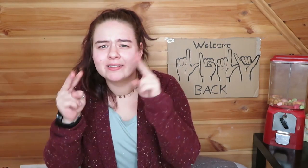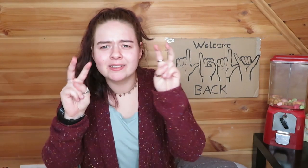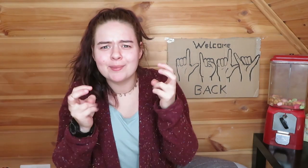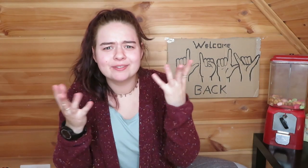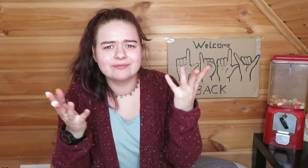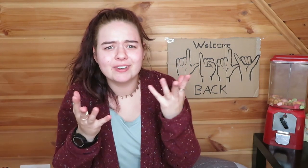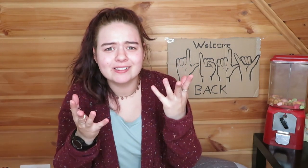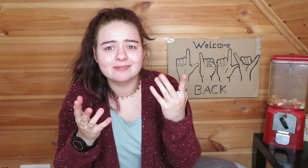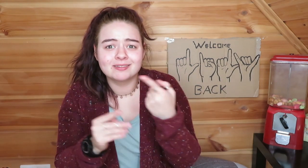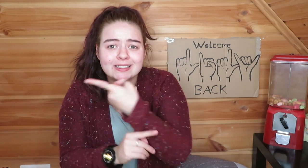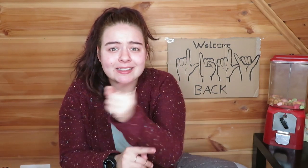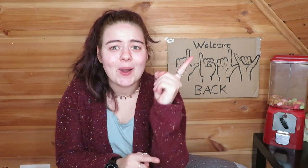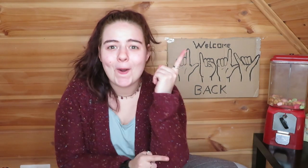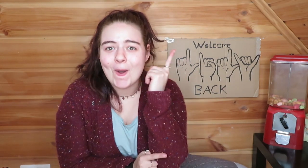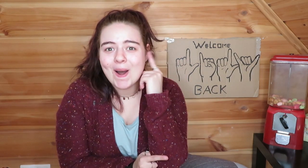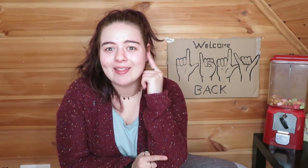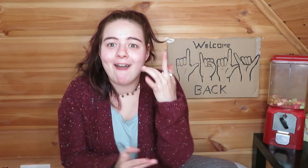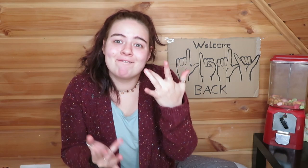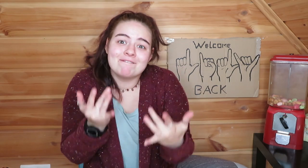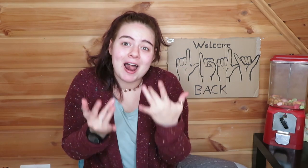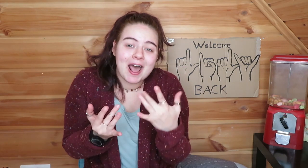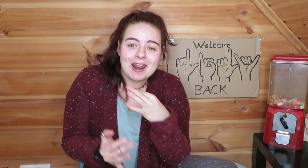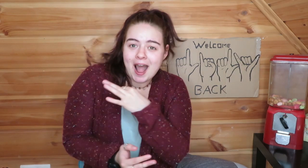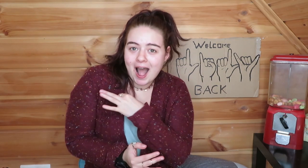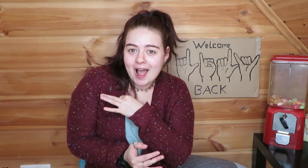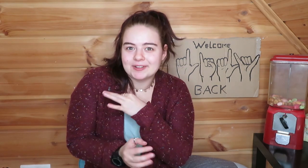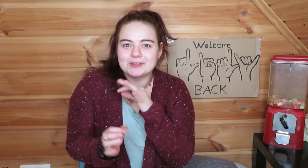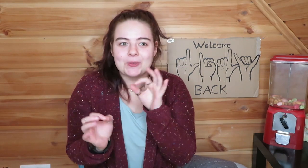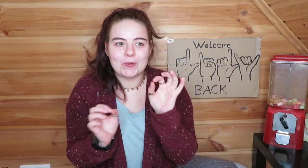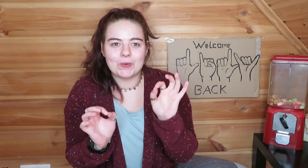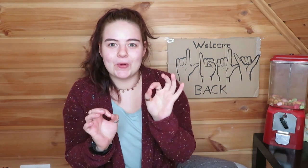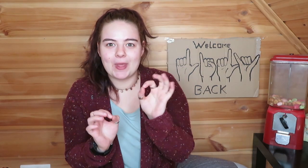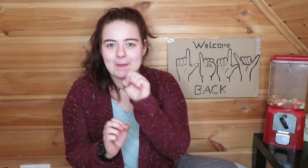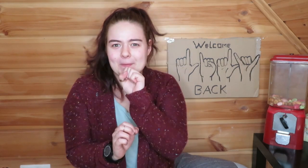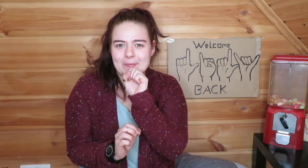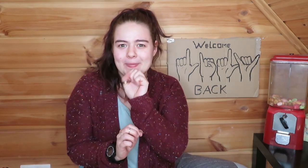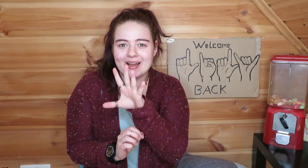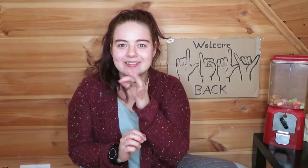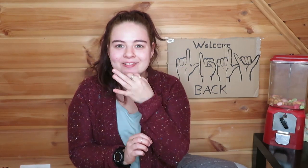questions. You hearing people maybe want to ask these questions out of curiosity but